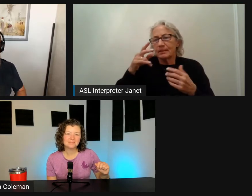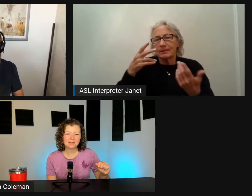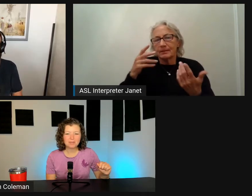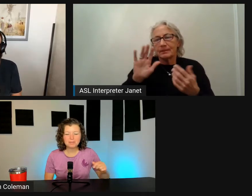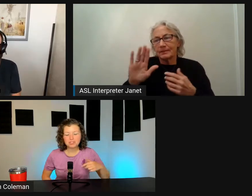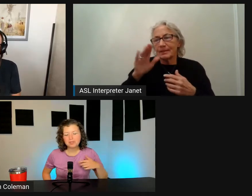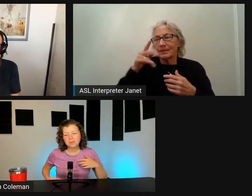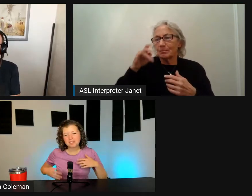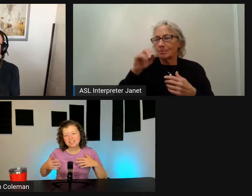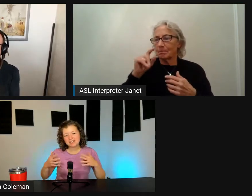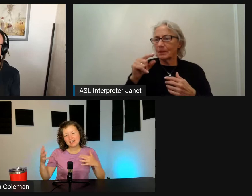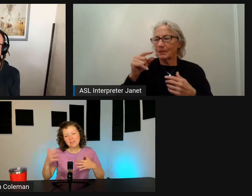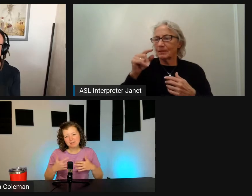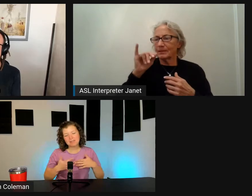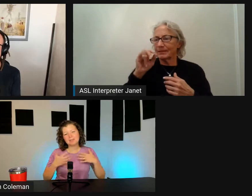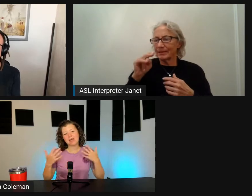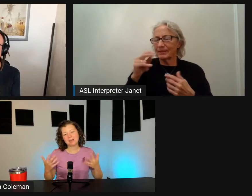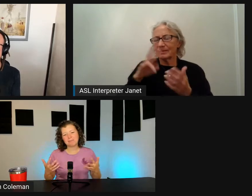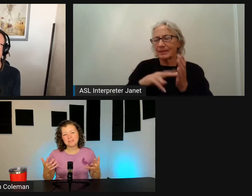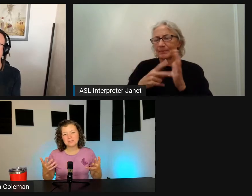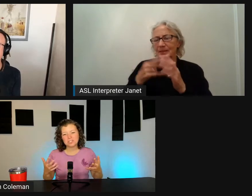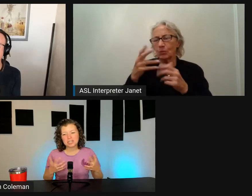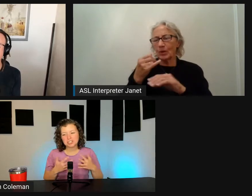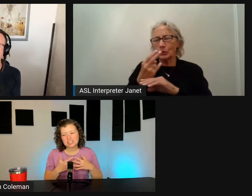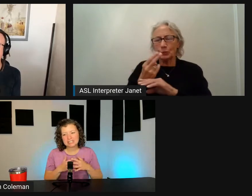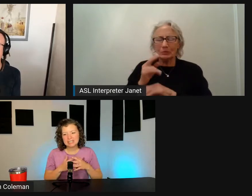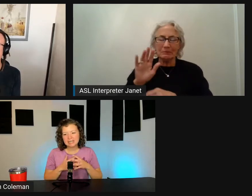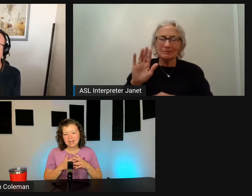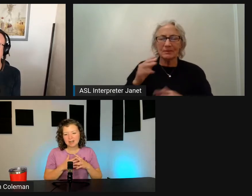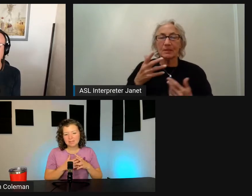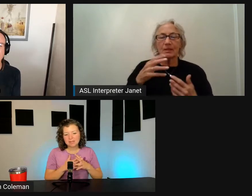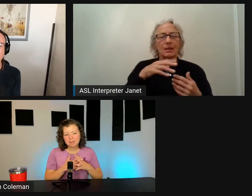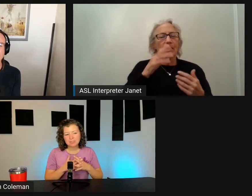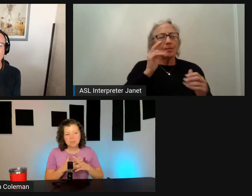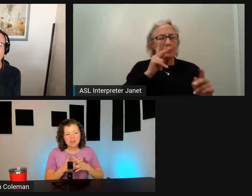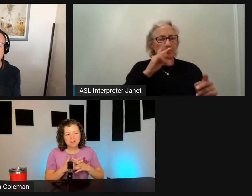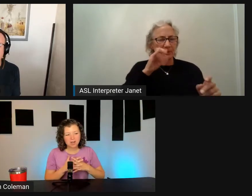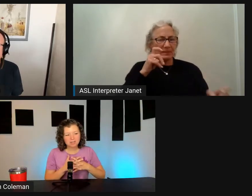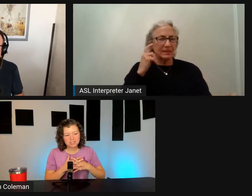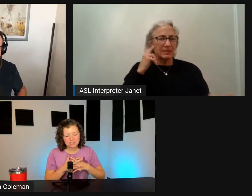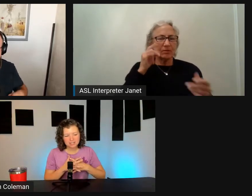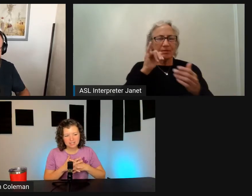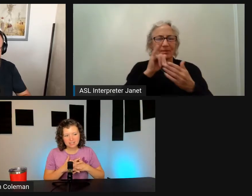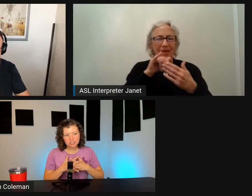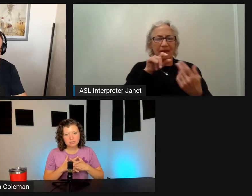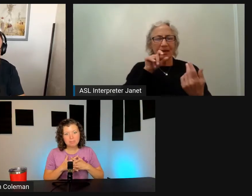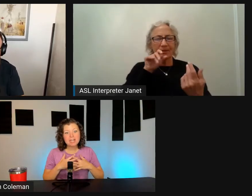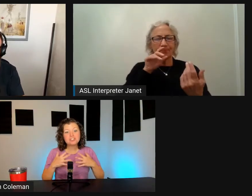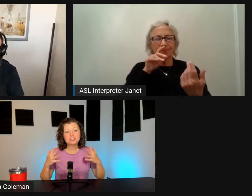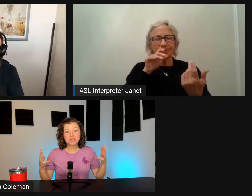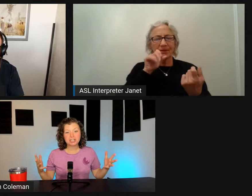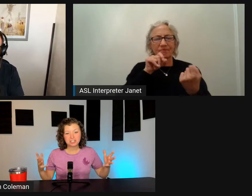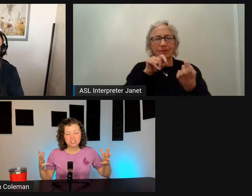Yes, people should be open to hear that feedback and make those changes. I'm sure they aren't often major changes.